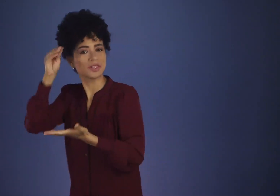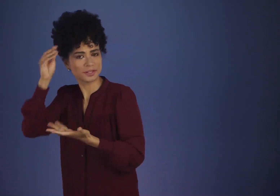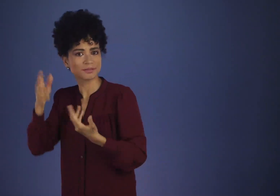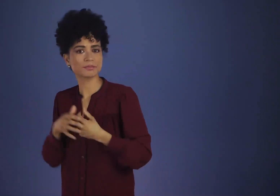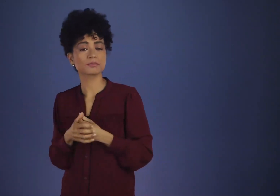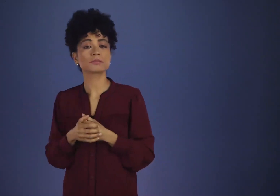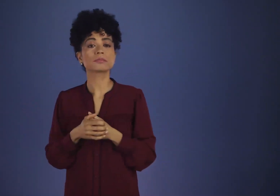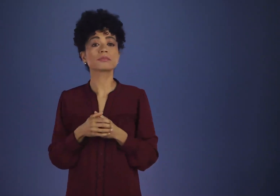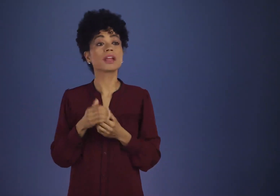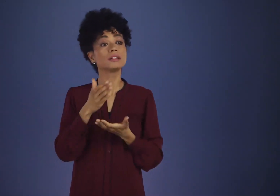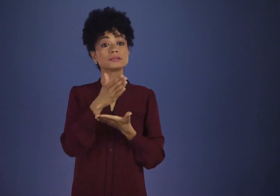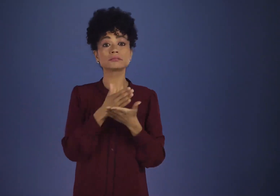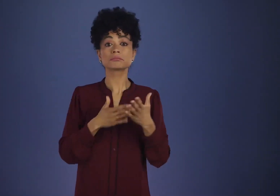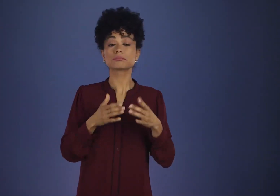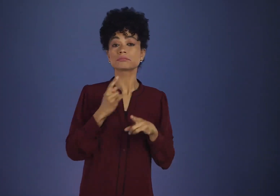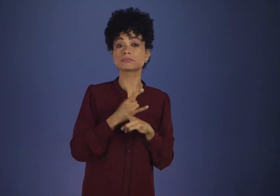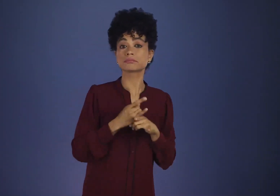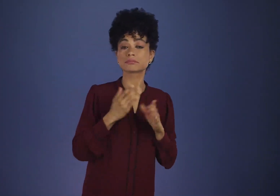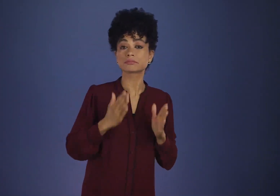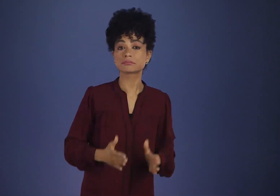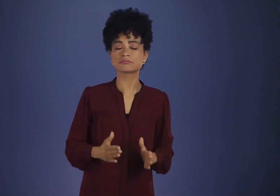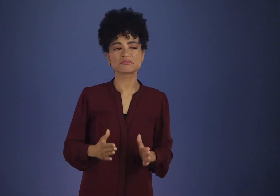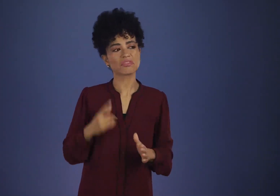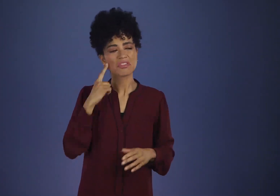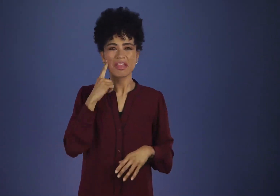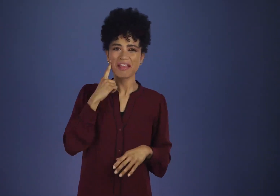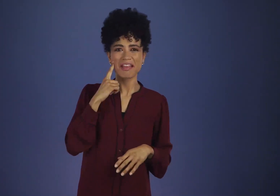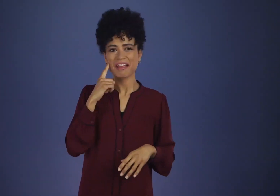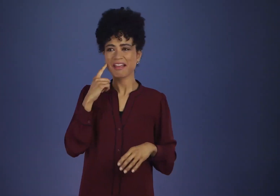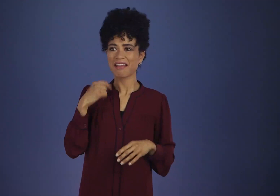The personality defects of others could be cured maybe with a loan.